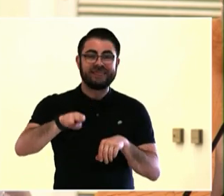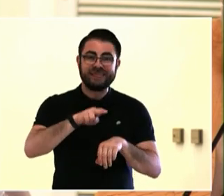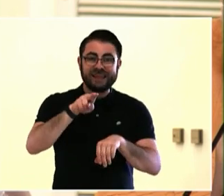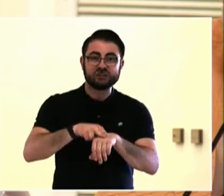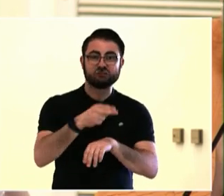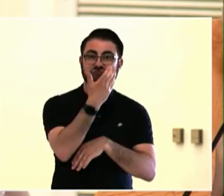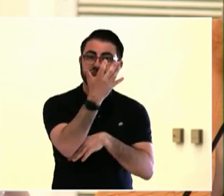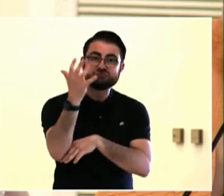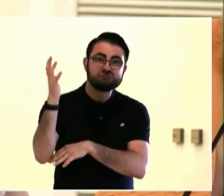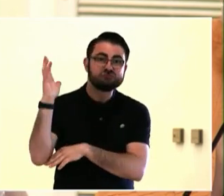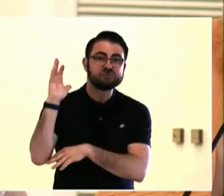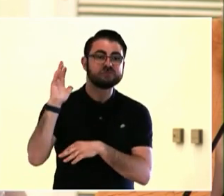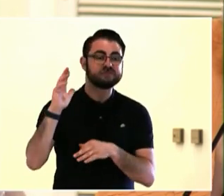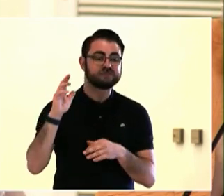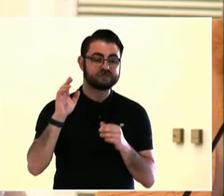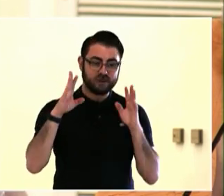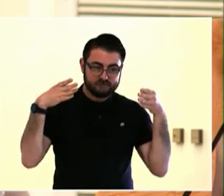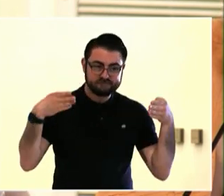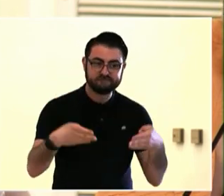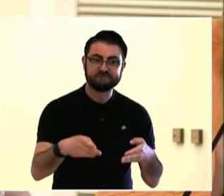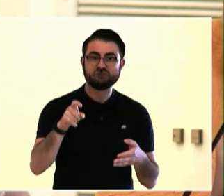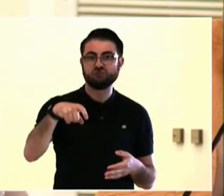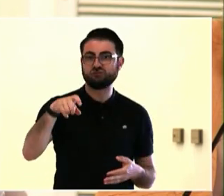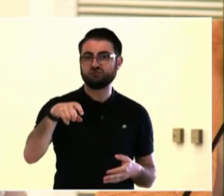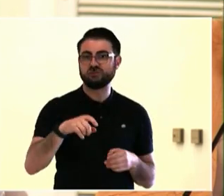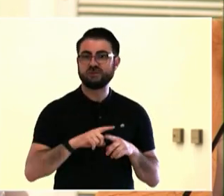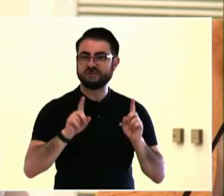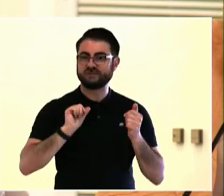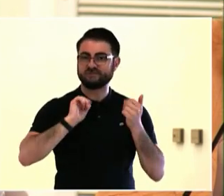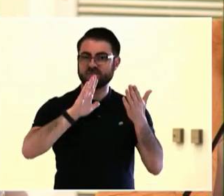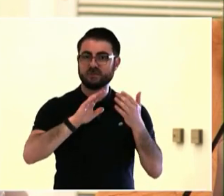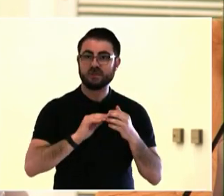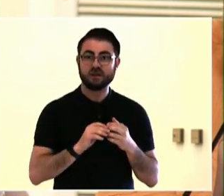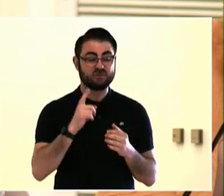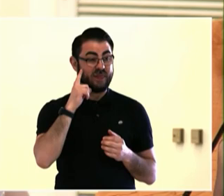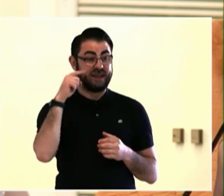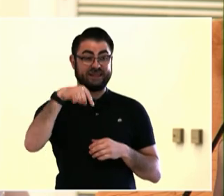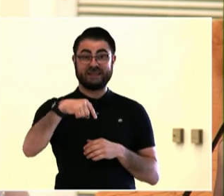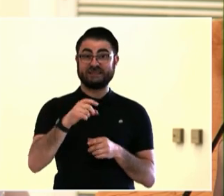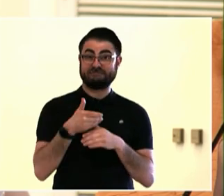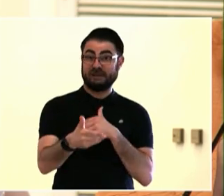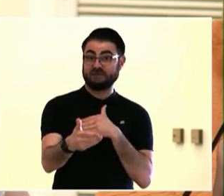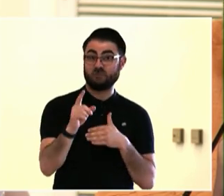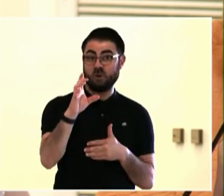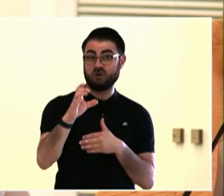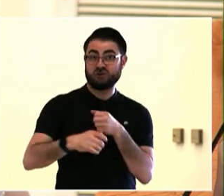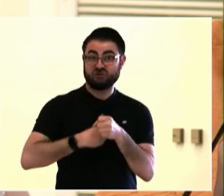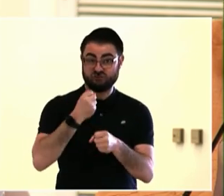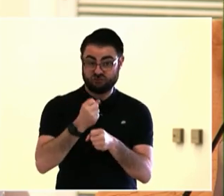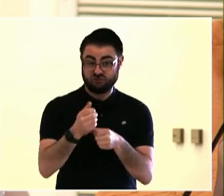But we provide all the services that city does. I lead the public engagement